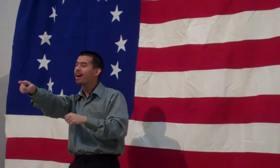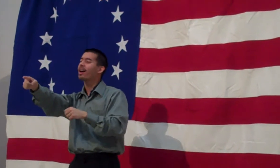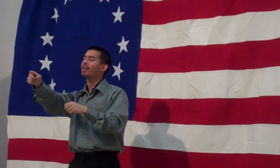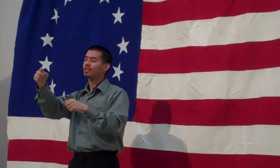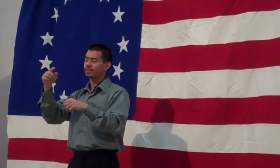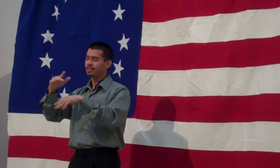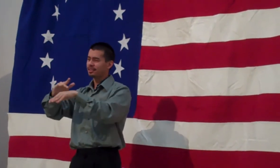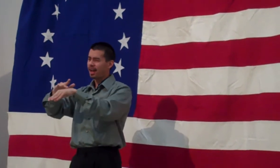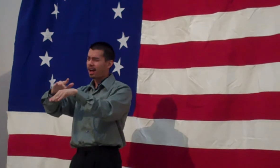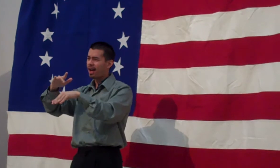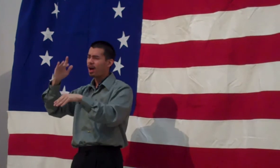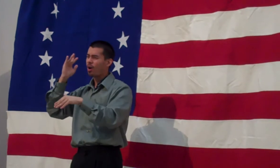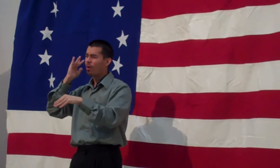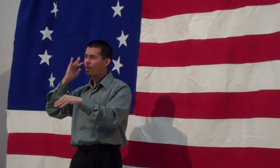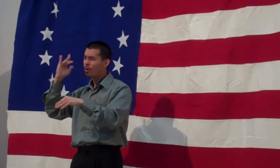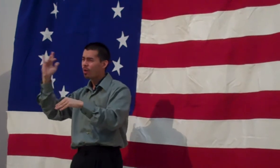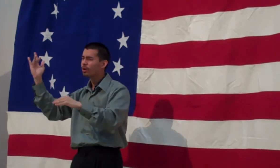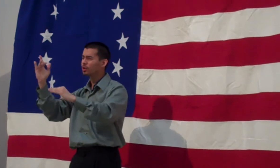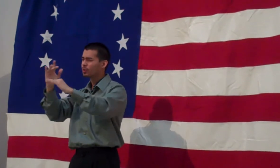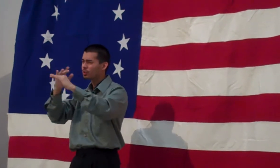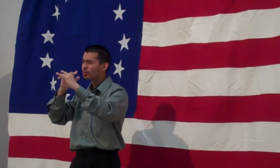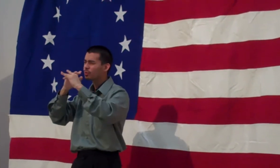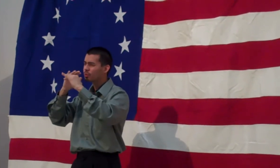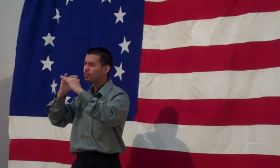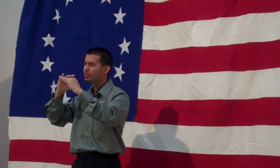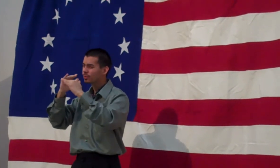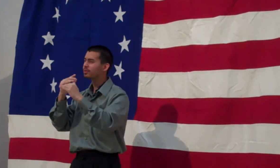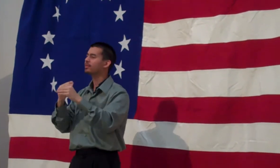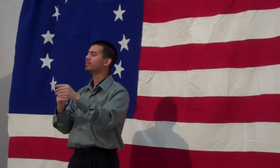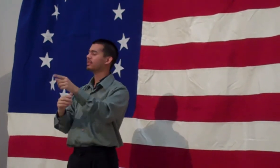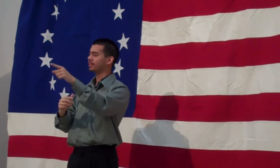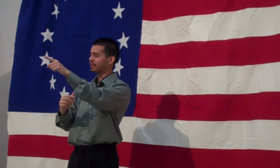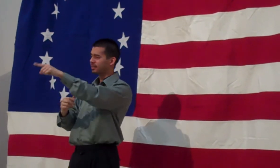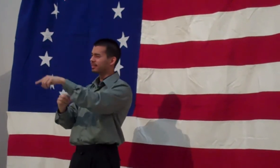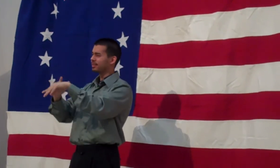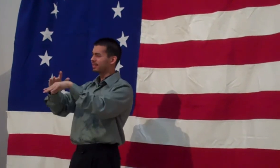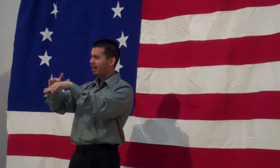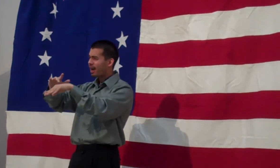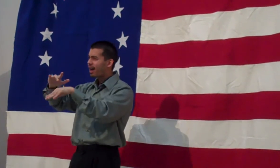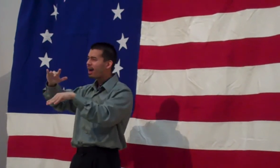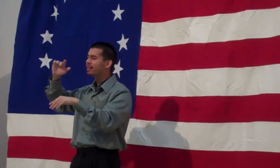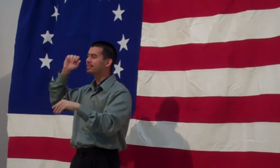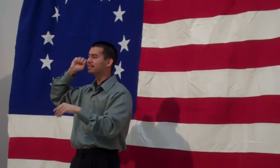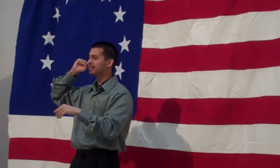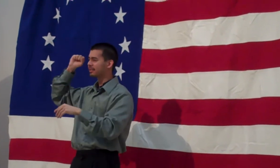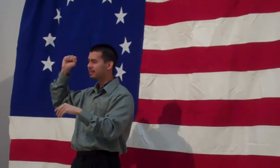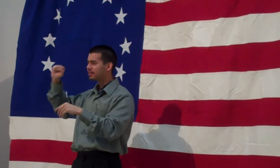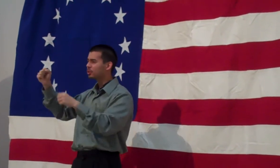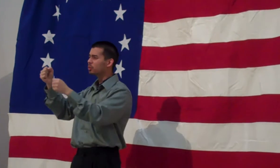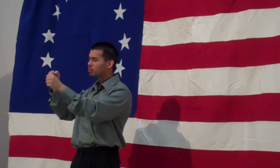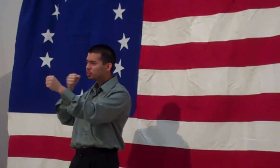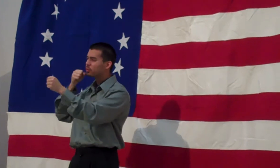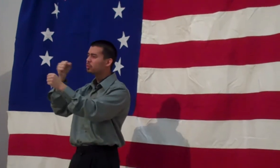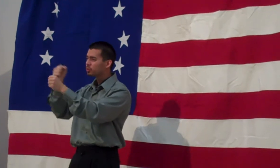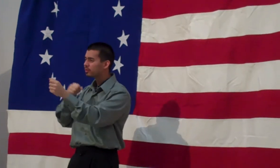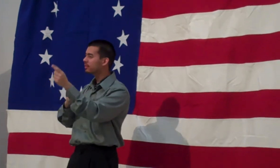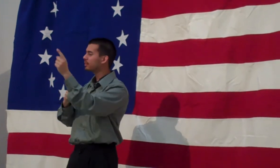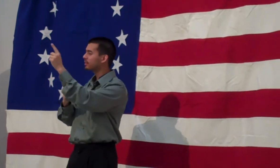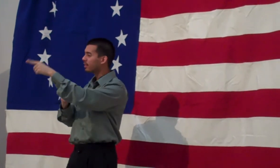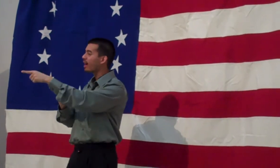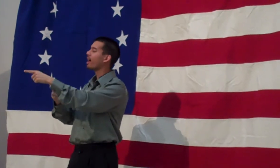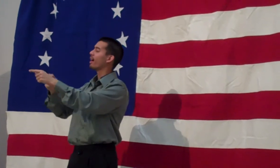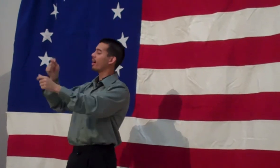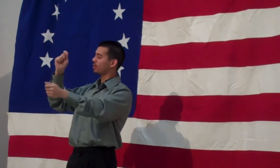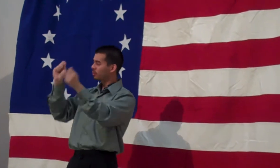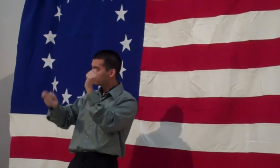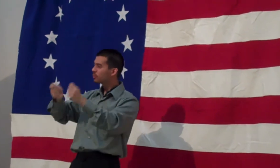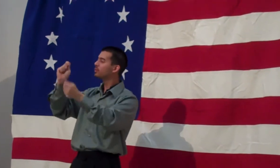In the window there’s a gold trumpet. Silver trombone.